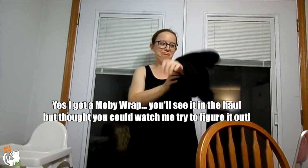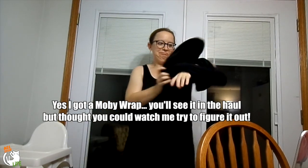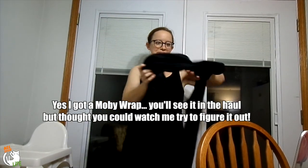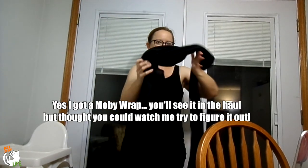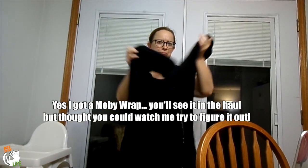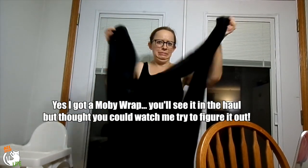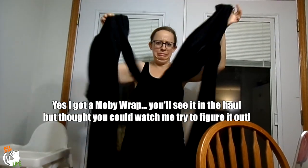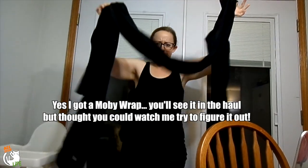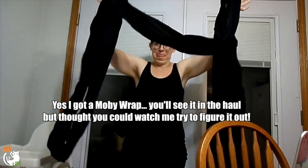We'll see.